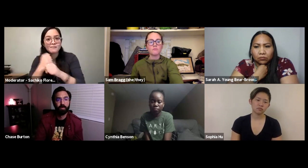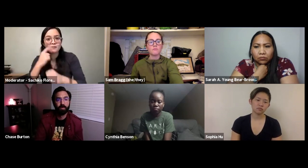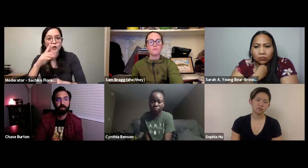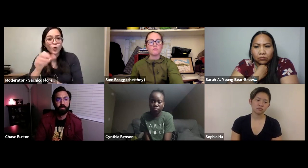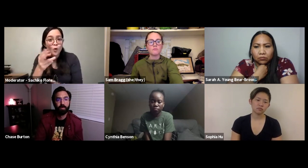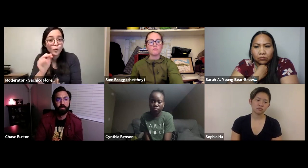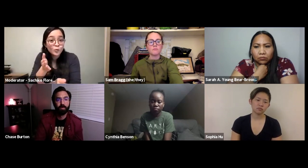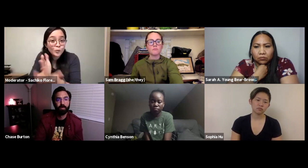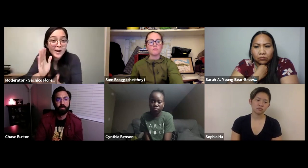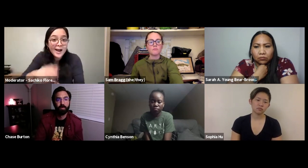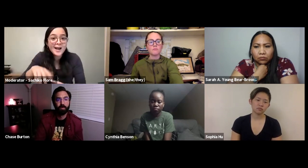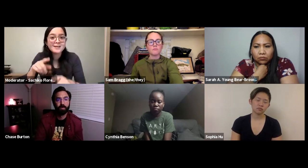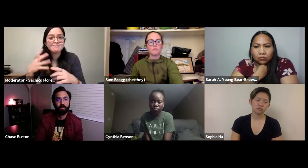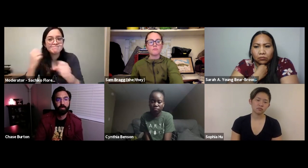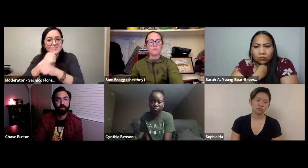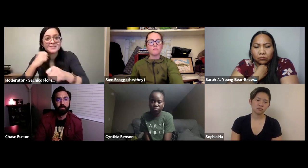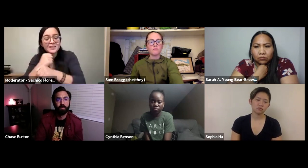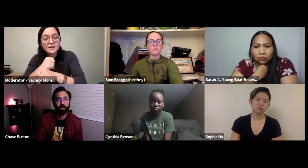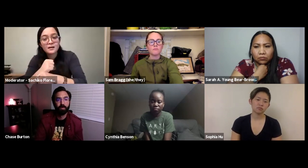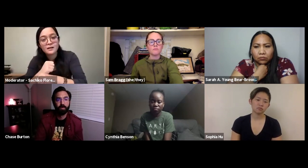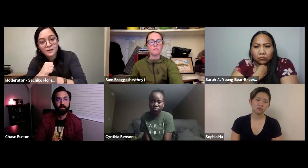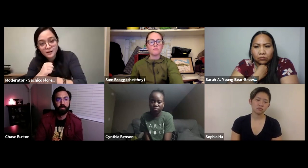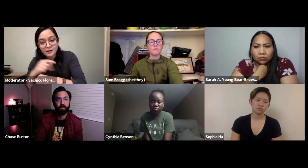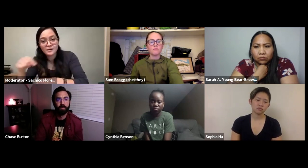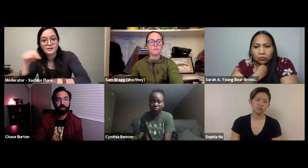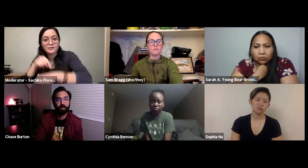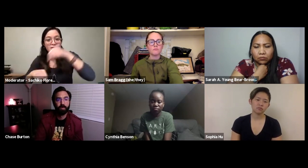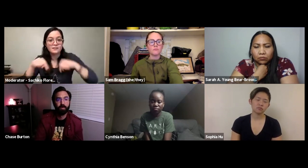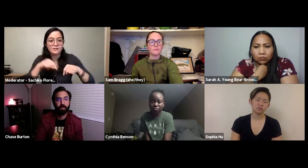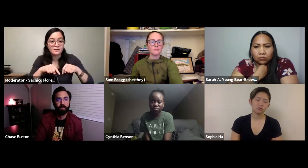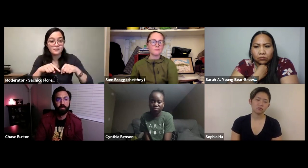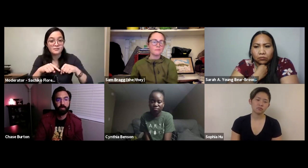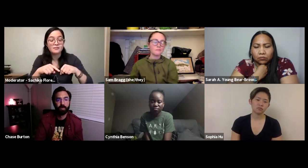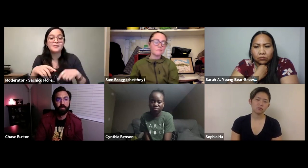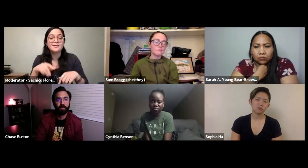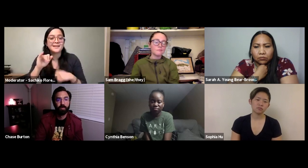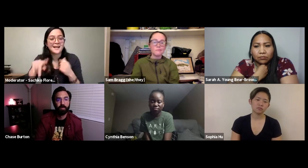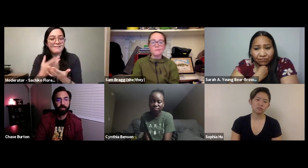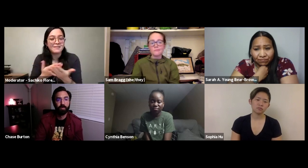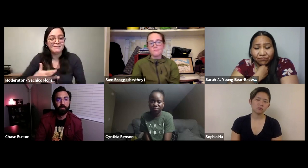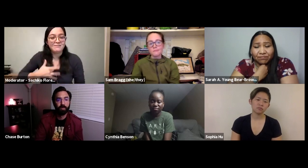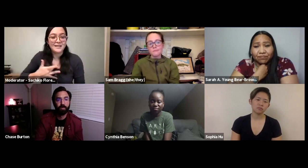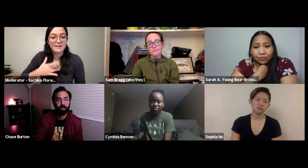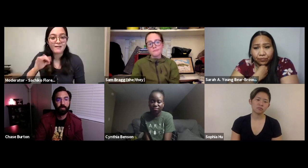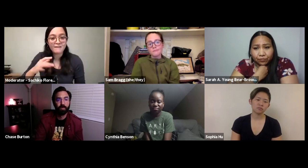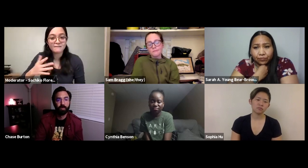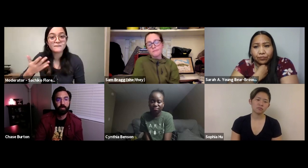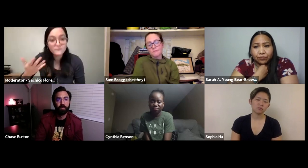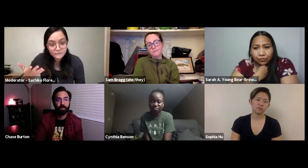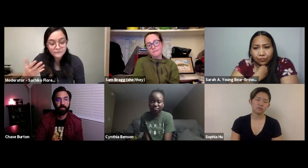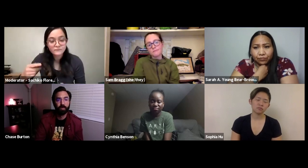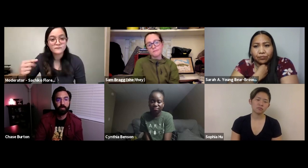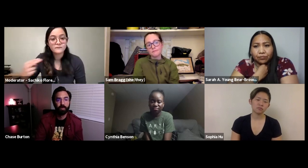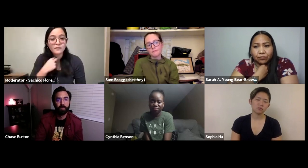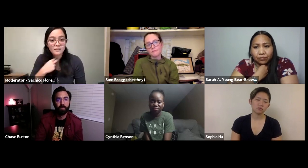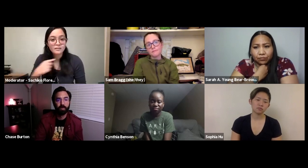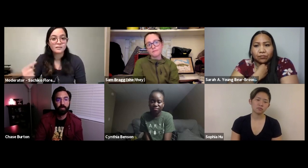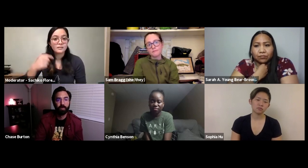perspective with your fight for your rights and then having to backtrack again and then